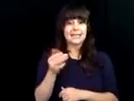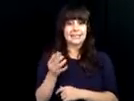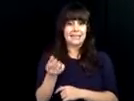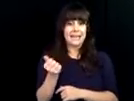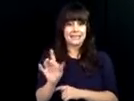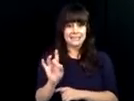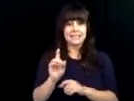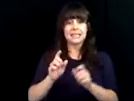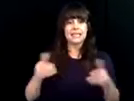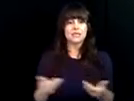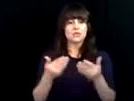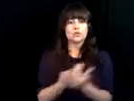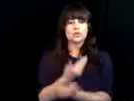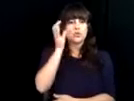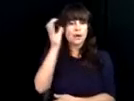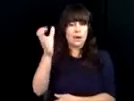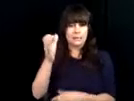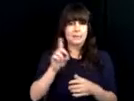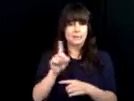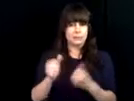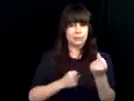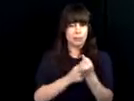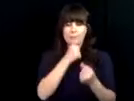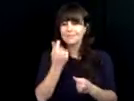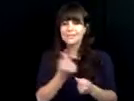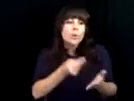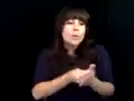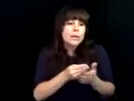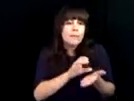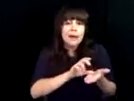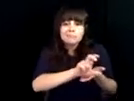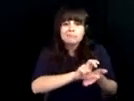The Soldiers Rehabilitation Act of